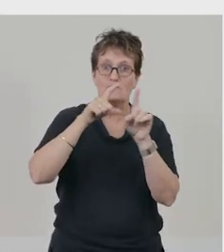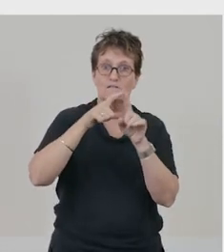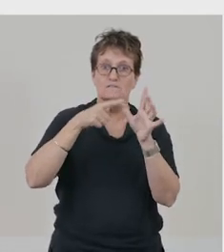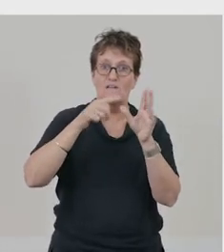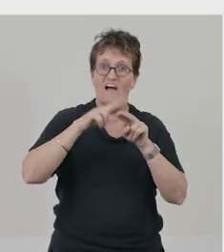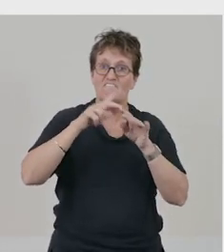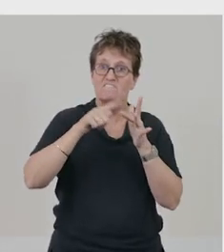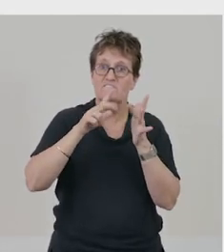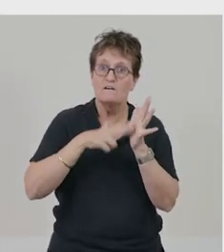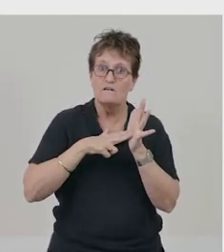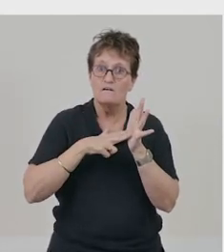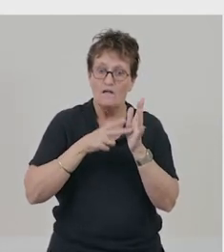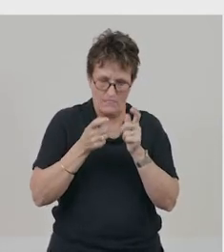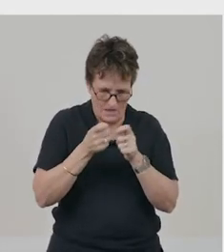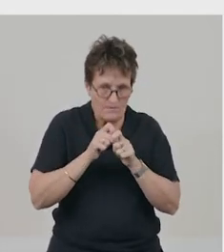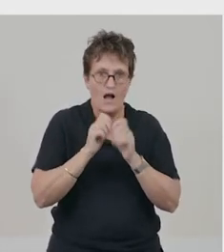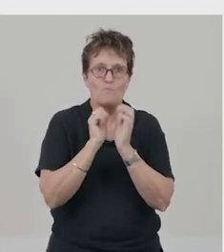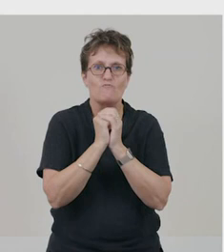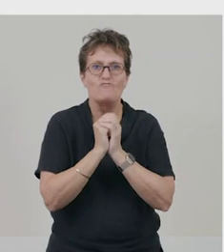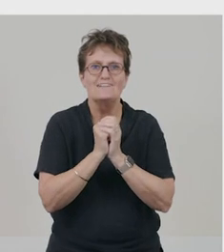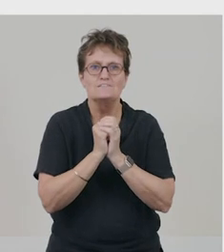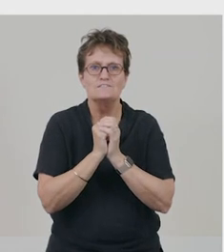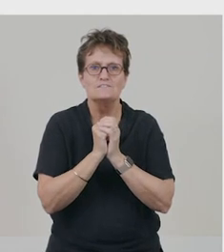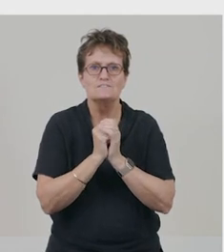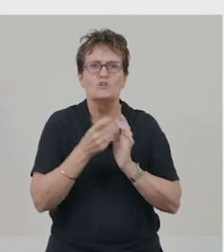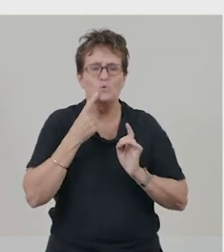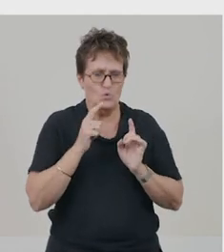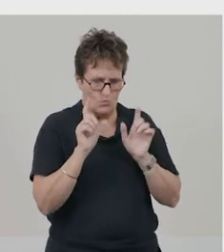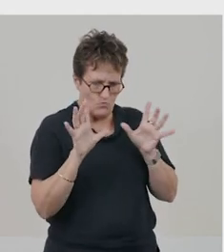You can tell this from the noun group, ‘the two new friends’,